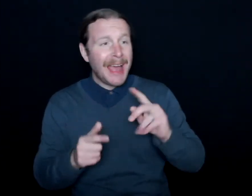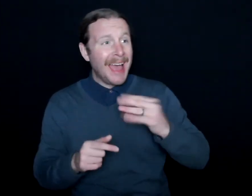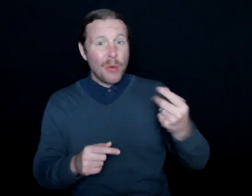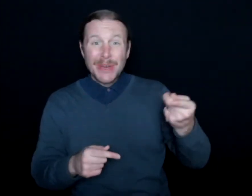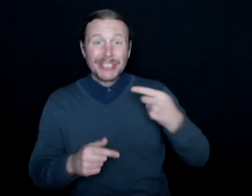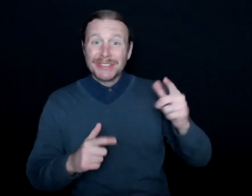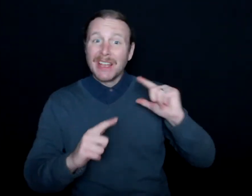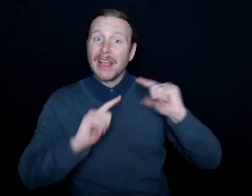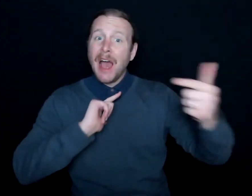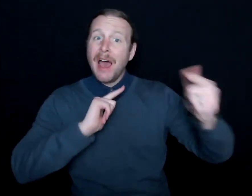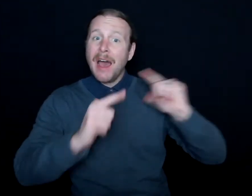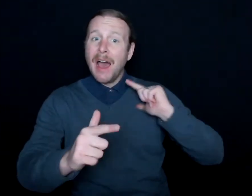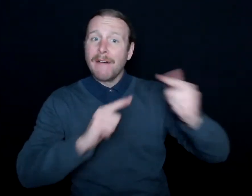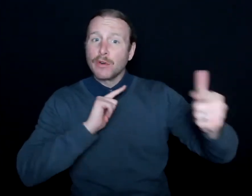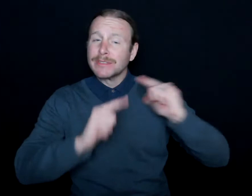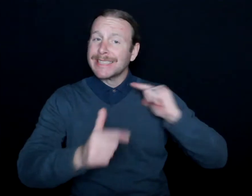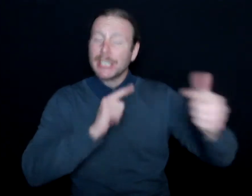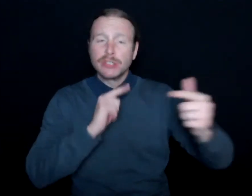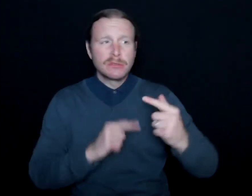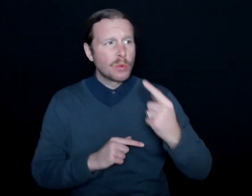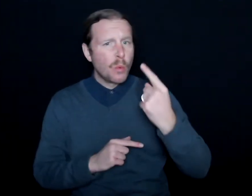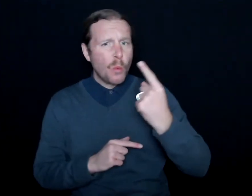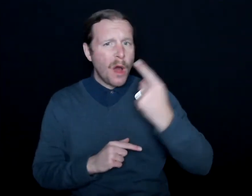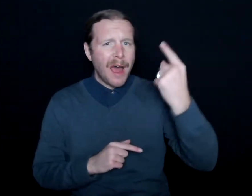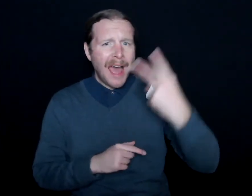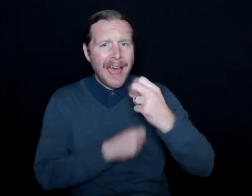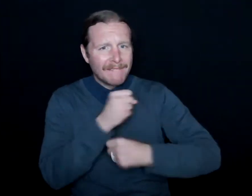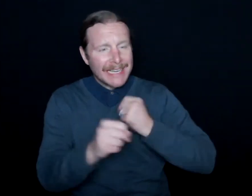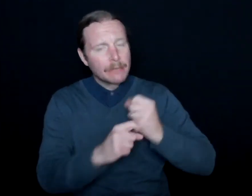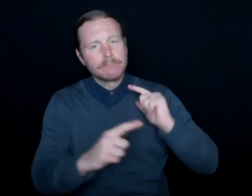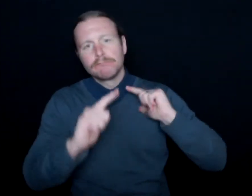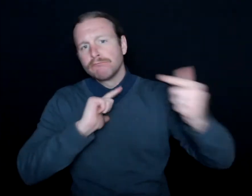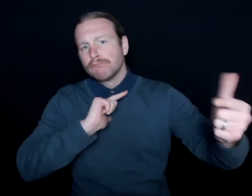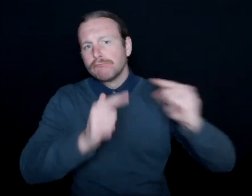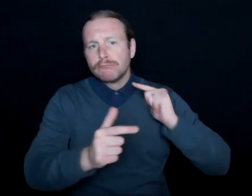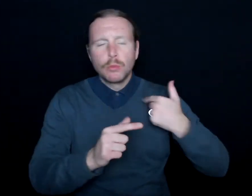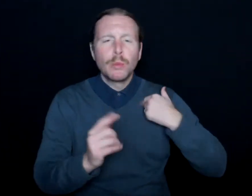And so over a year and a half, we'd meet on a monthly basis